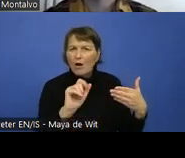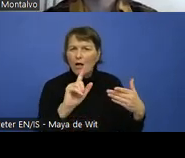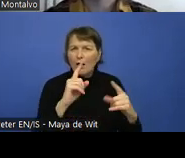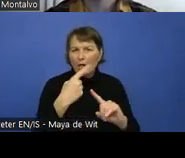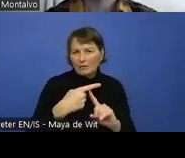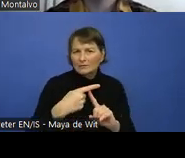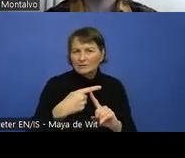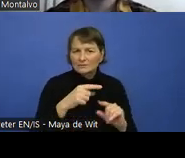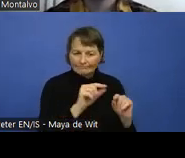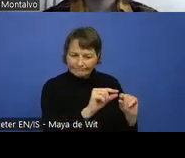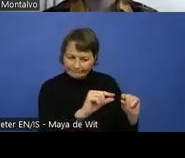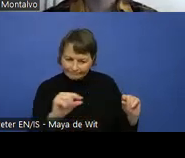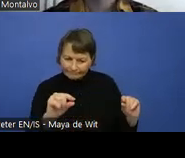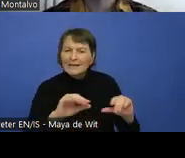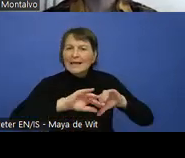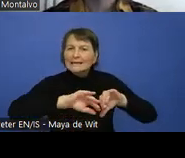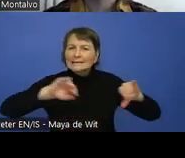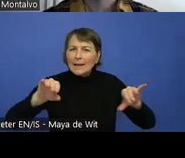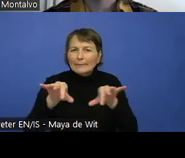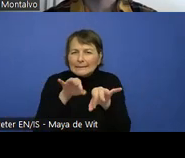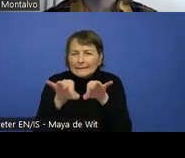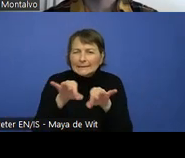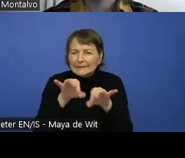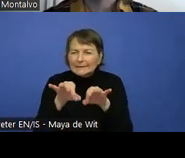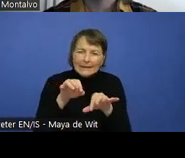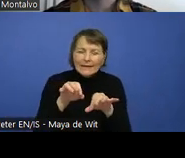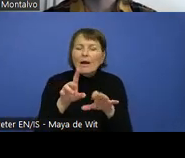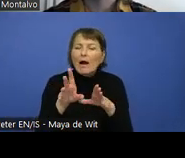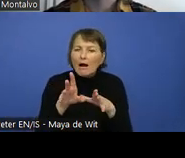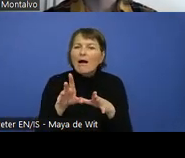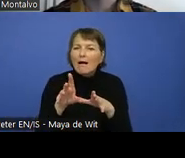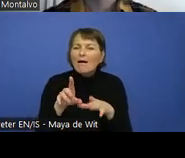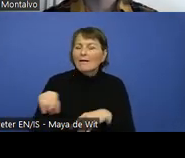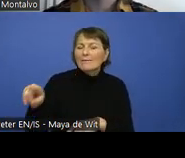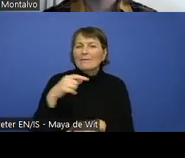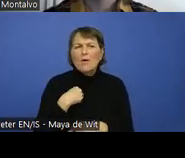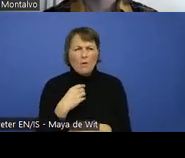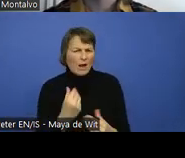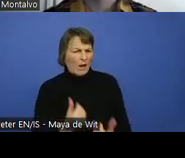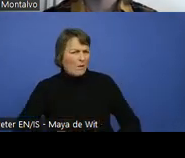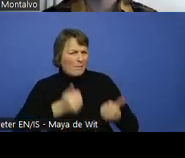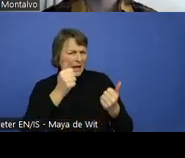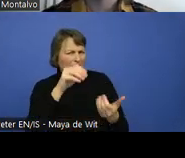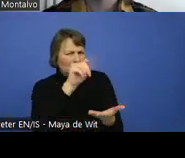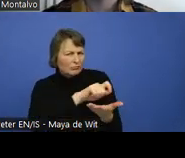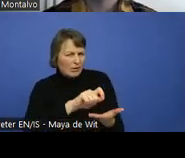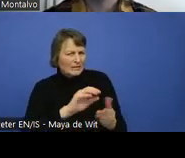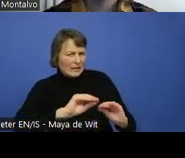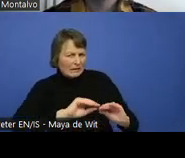separate description. We explain or we provide guidance for instructors to teach this to content authors, to make them understand the differences.